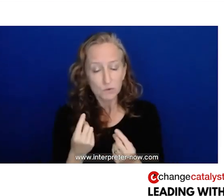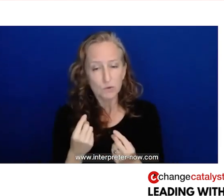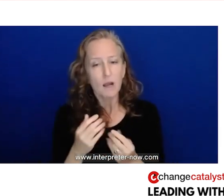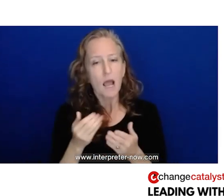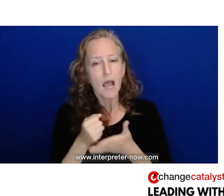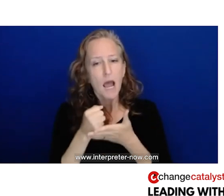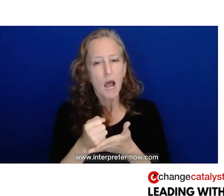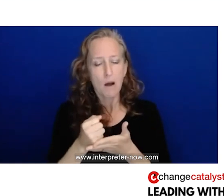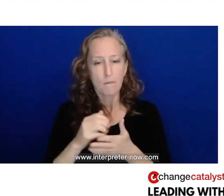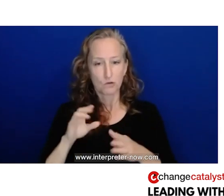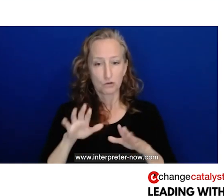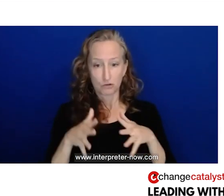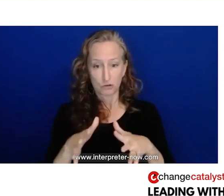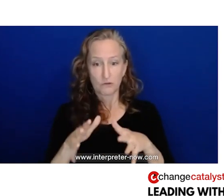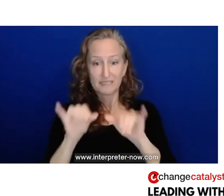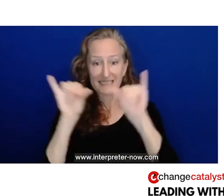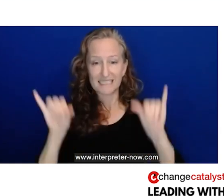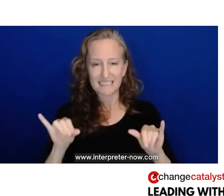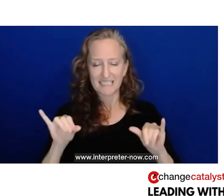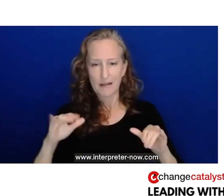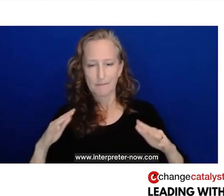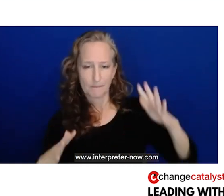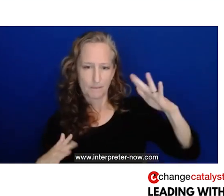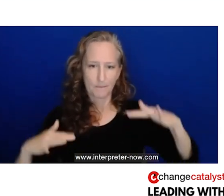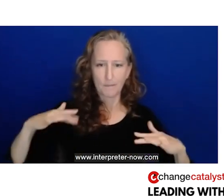to balance the nervous system. You have the parasympathetic system and the sympathetic